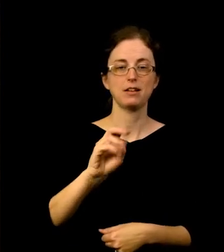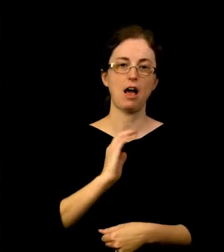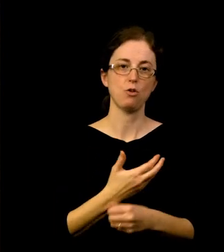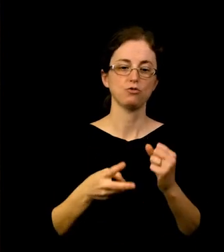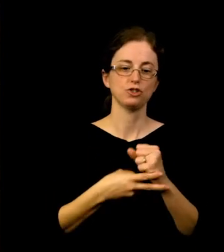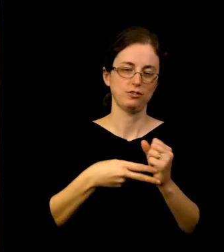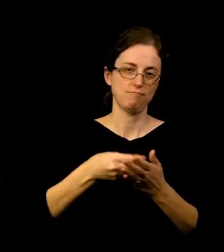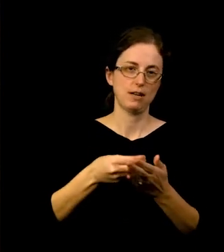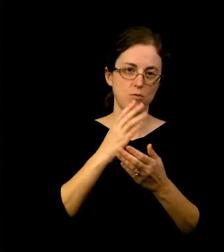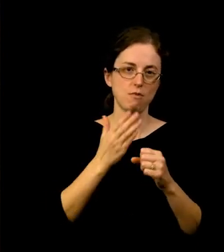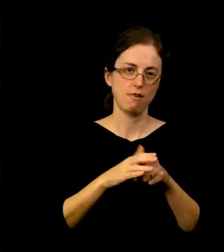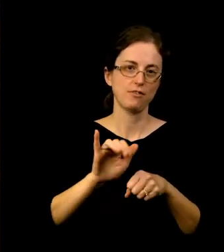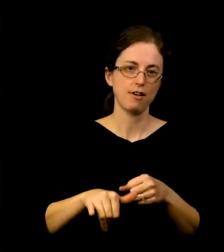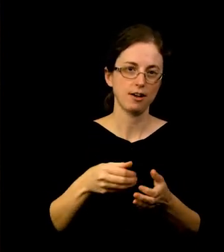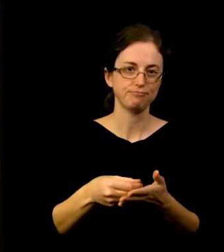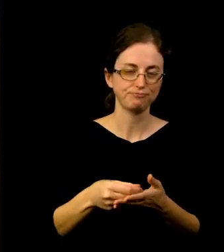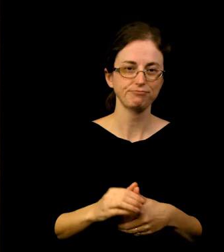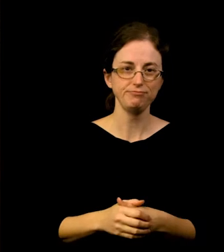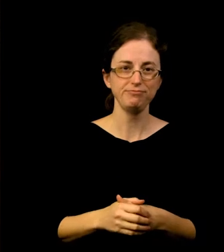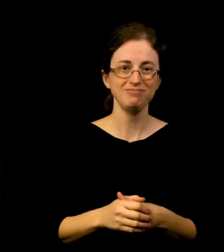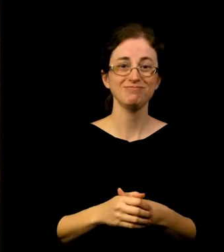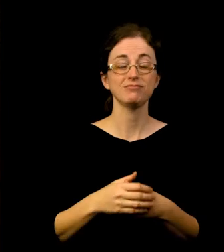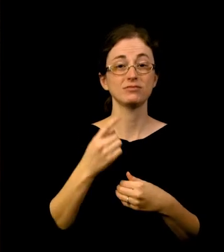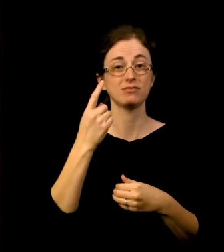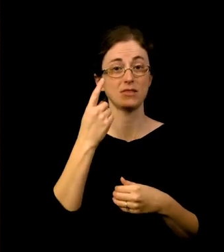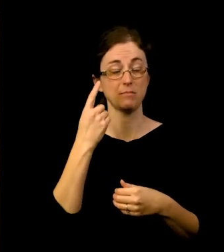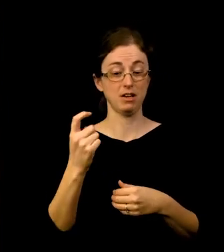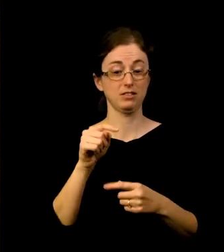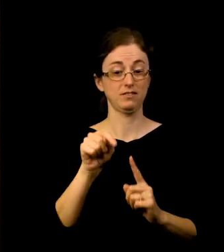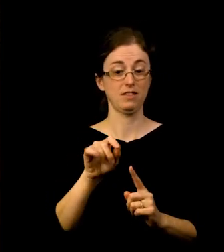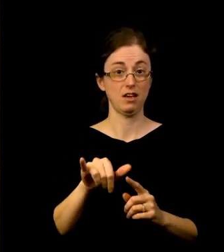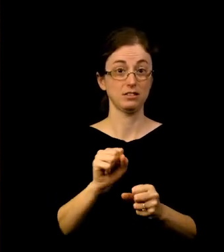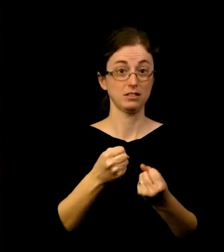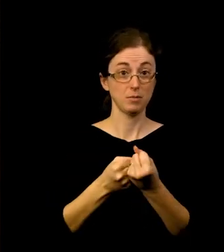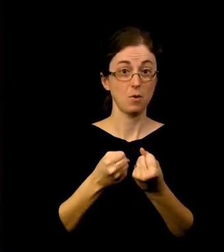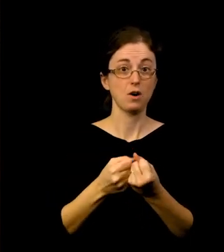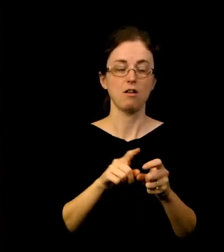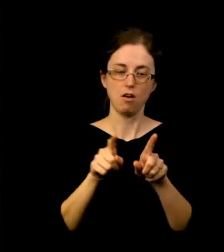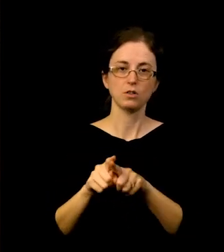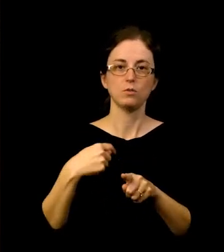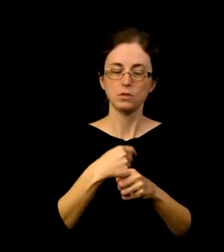Because of this support, and our diligent focus on managing expenses over the last 19 months, we ended the year